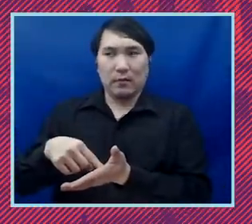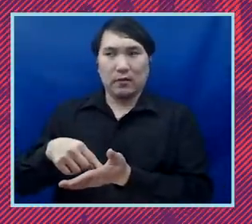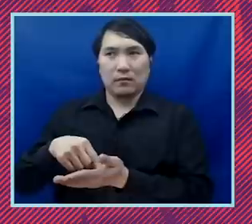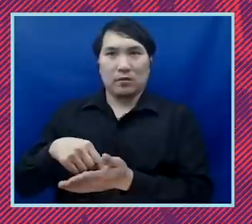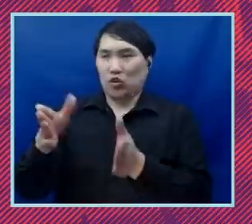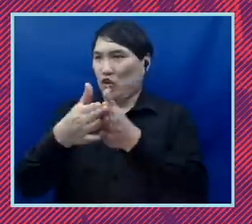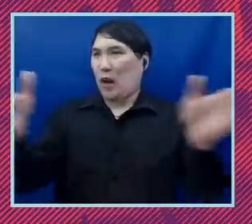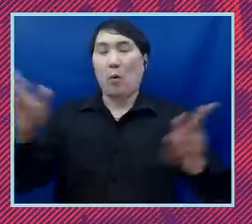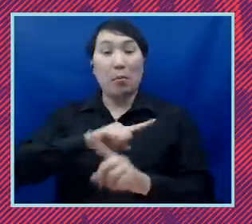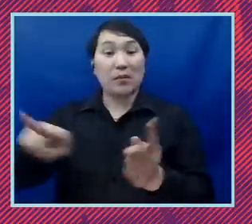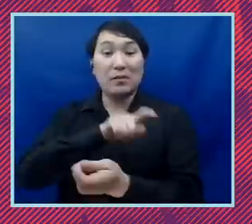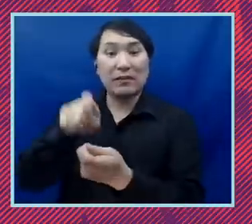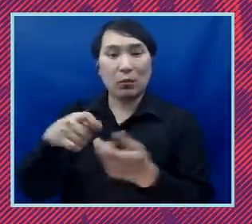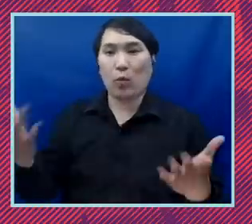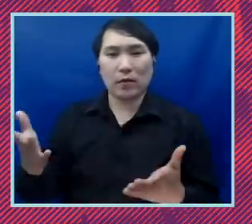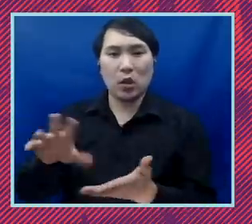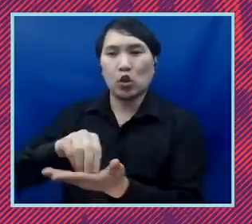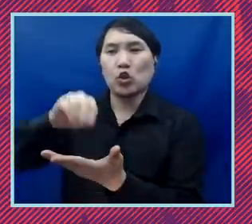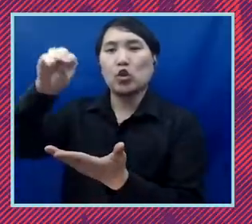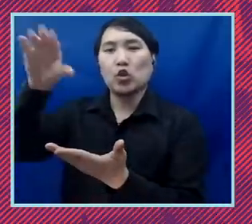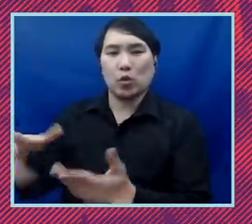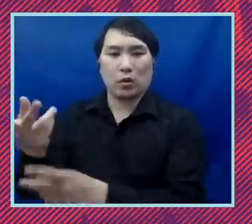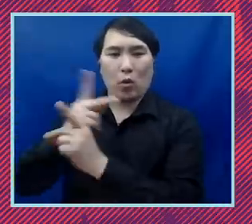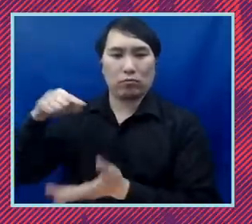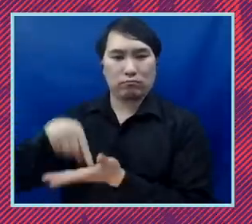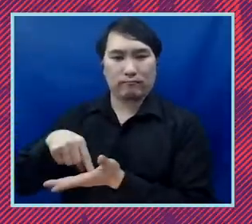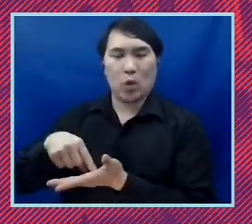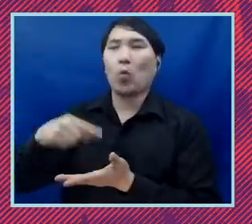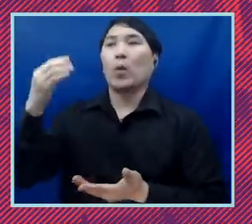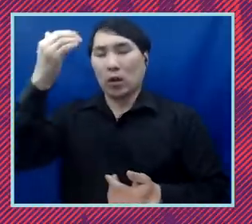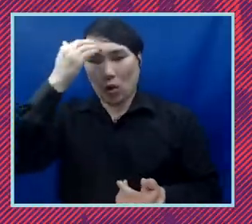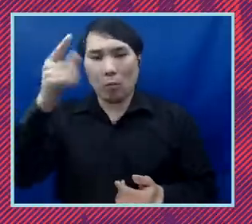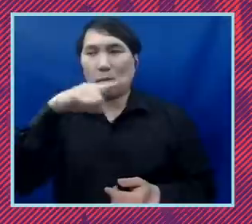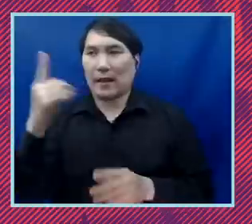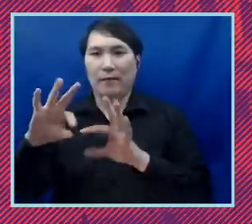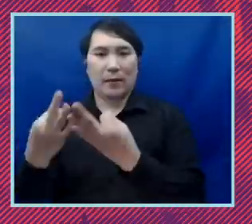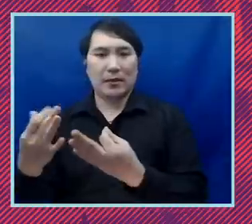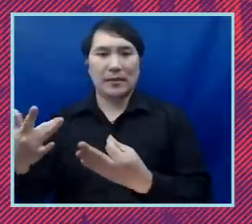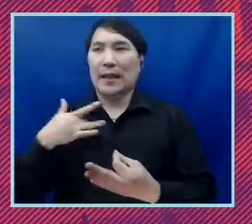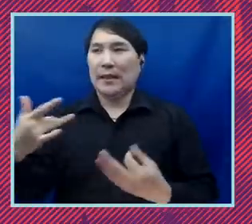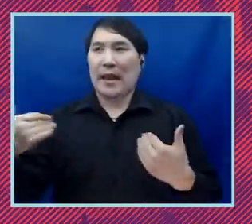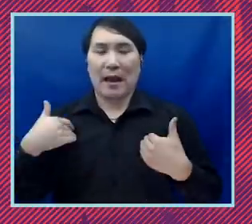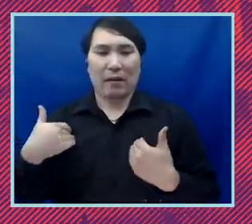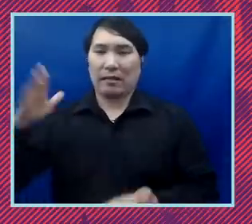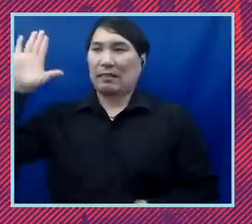debt right so we know that black families um hold less household wealth as well as generational